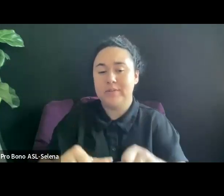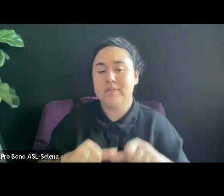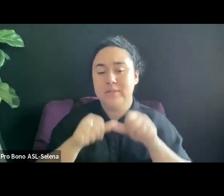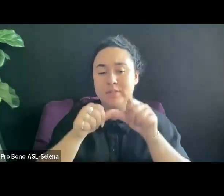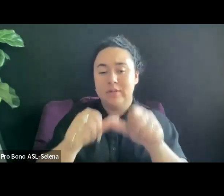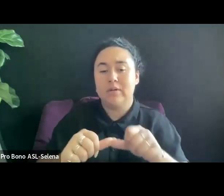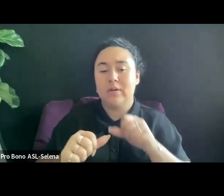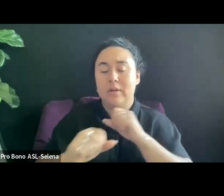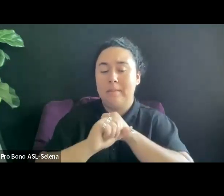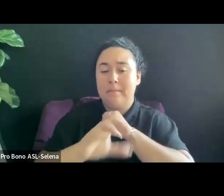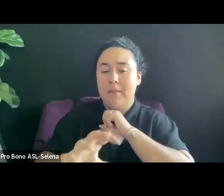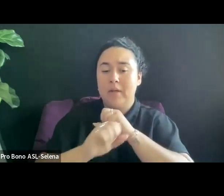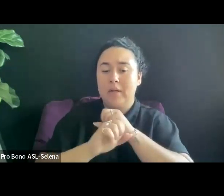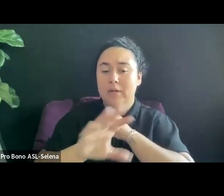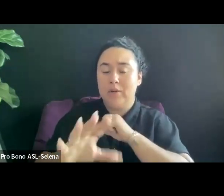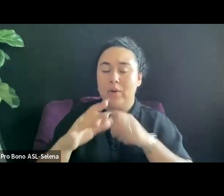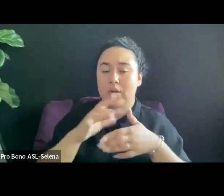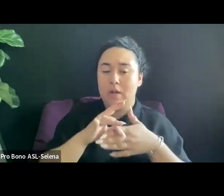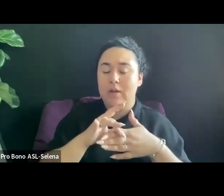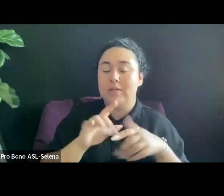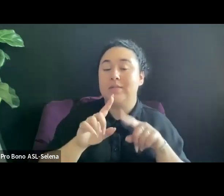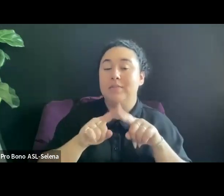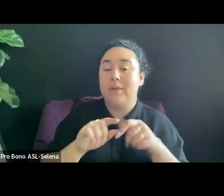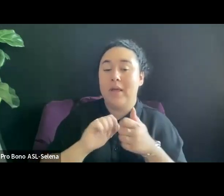HOW IT IS ALREADY CURRENTLY IN USE.